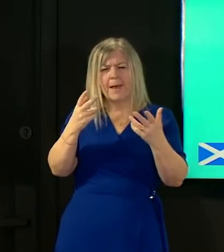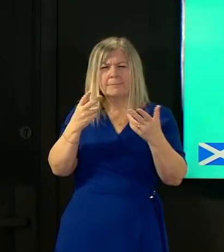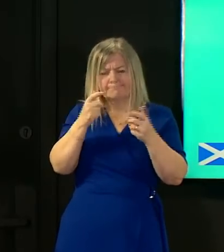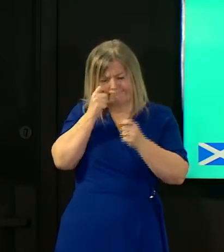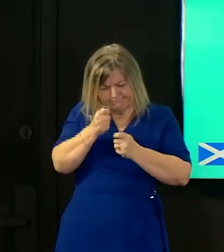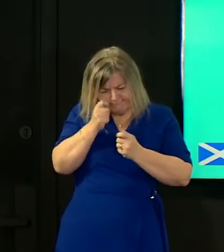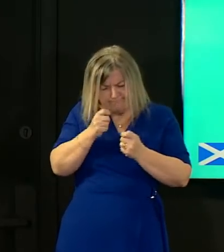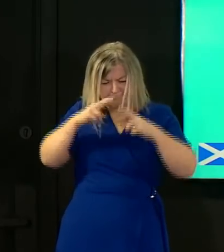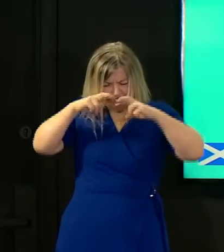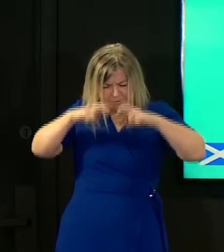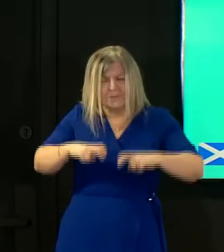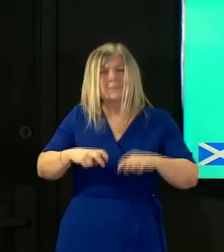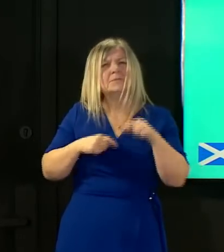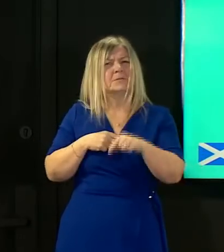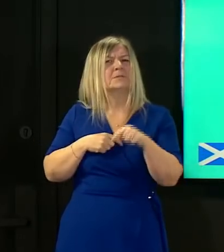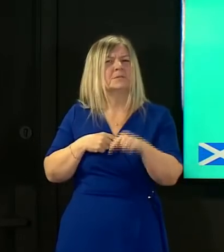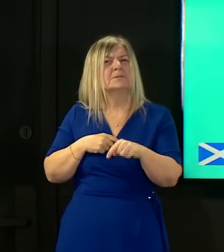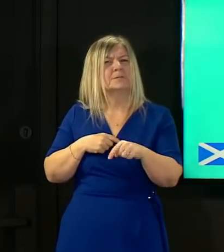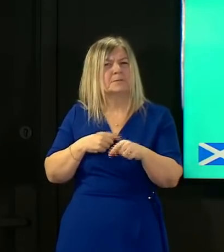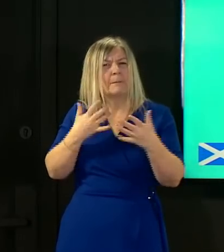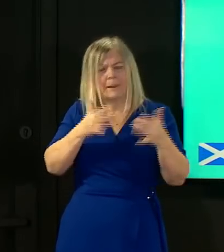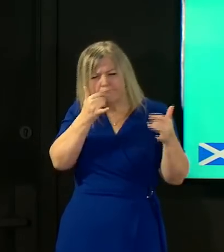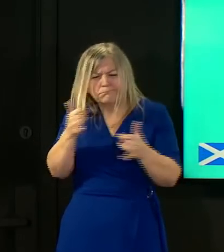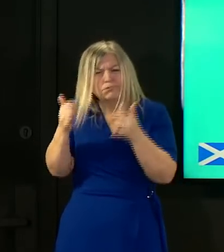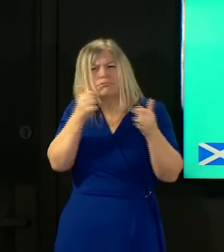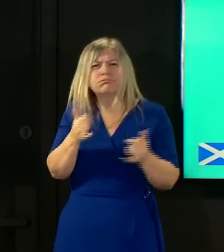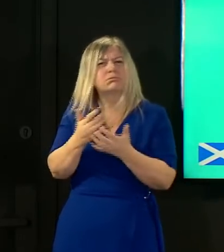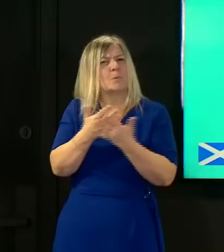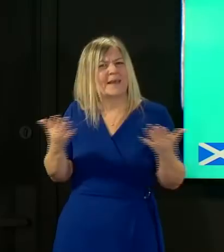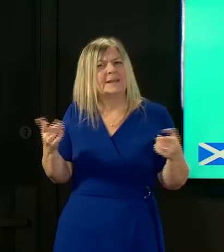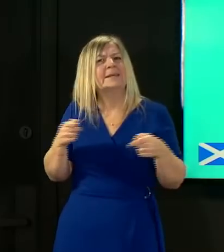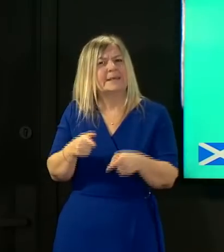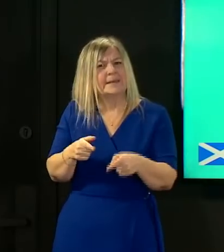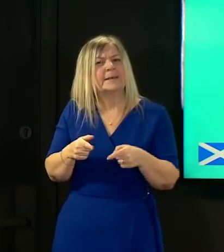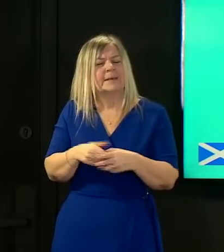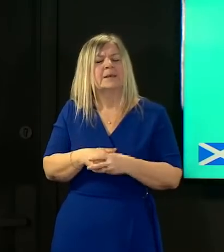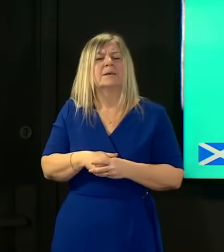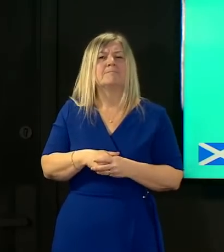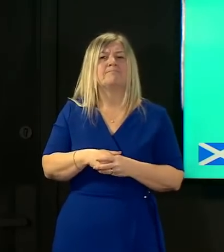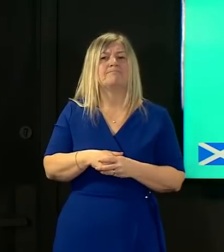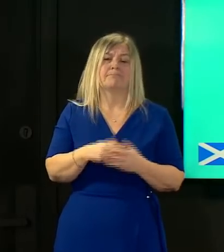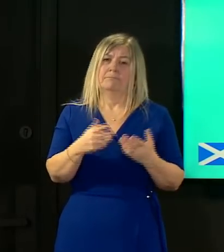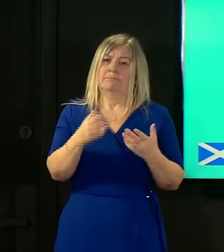we continue to grow our genomic surveillance and sequencing capacity in the uk it's also essential